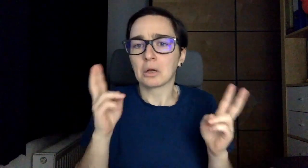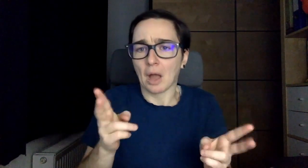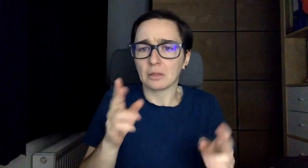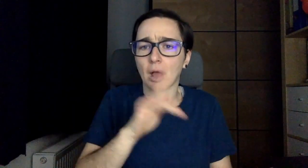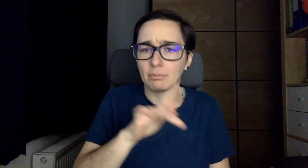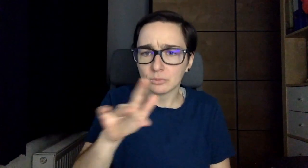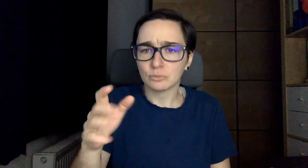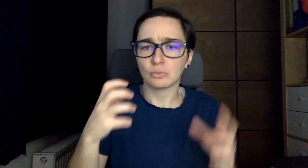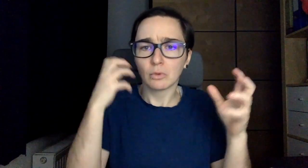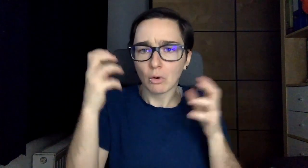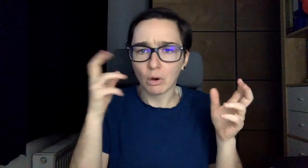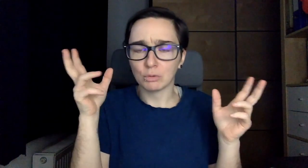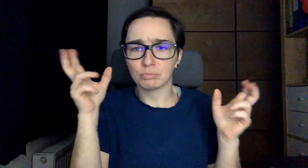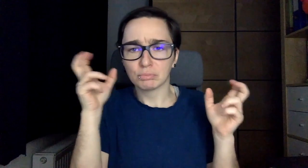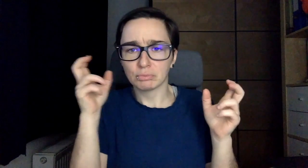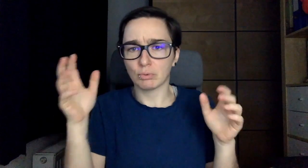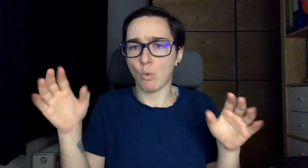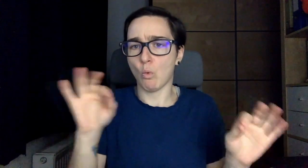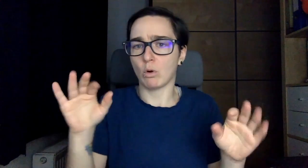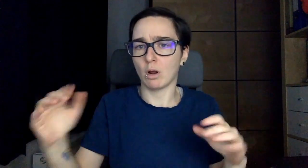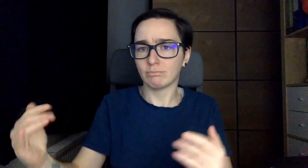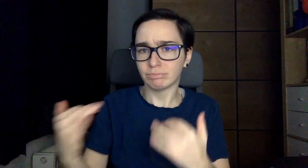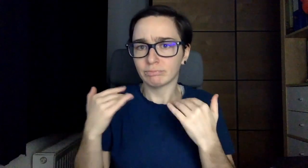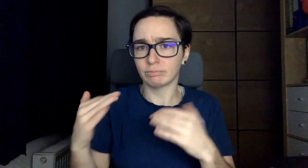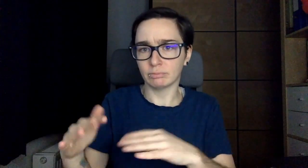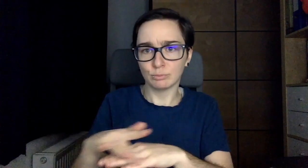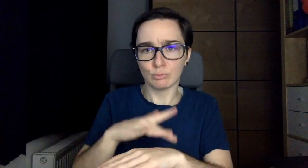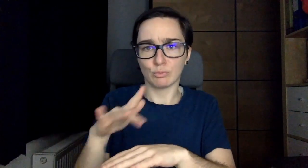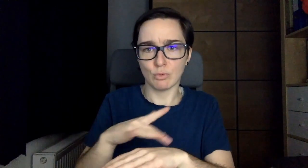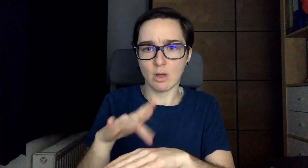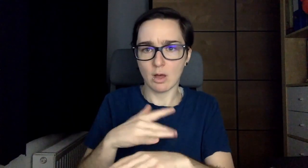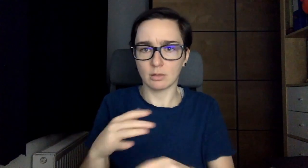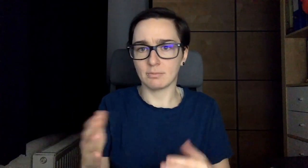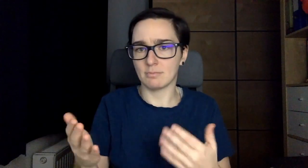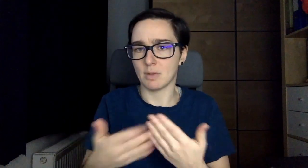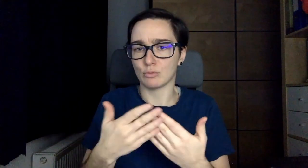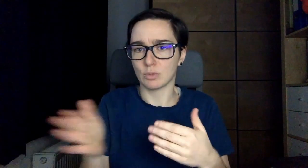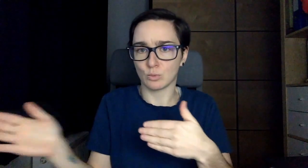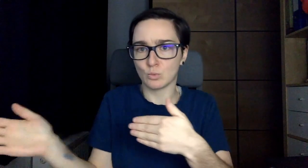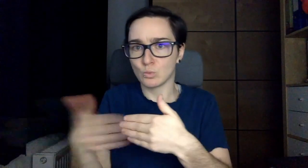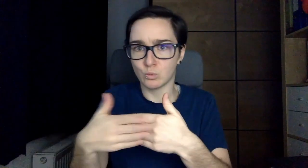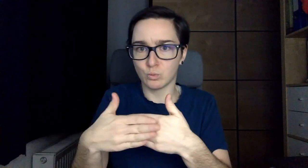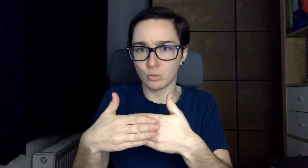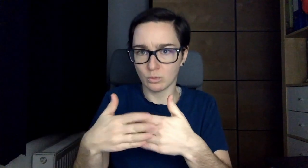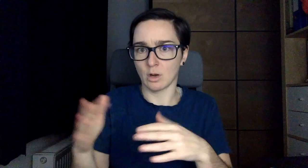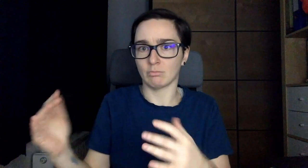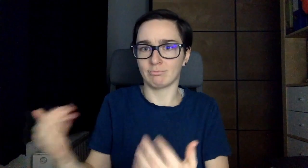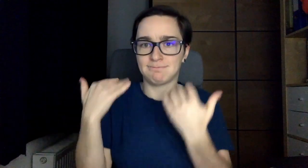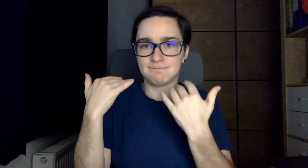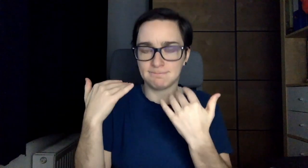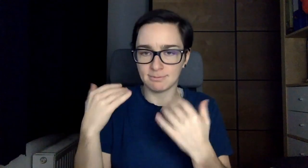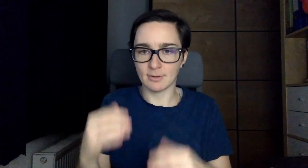Sometimes I can hear some noises...or I can feel the air moving like for example a door shutting.